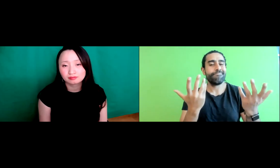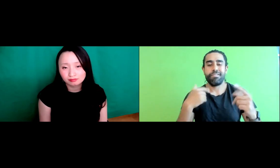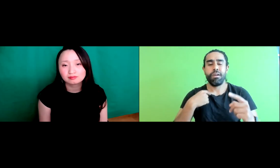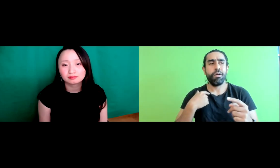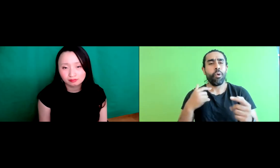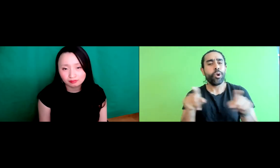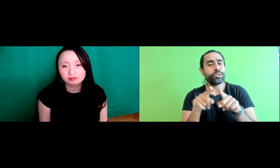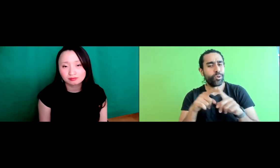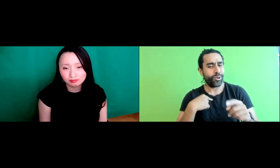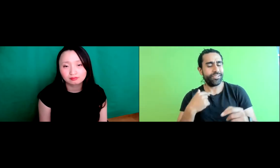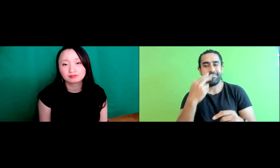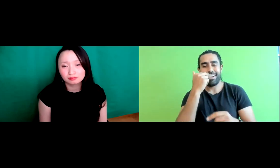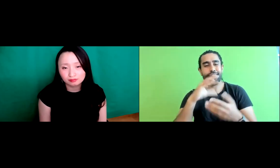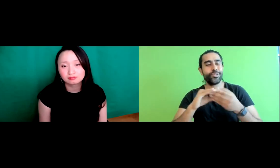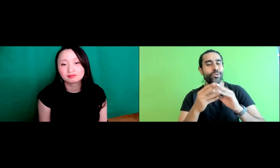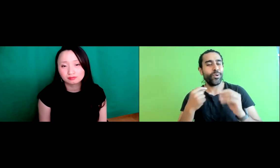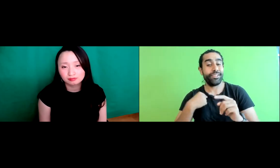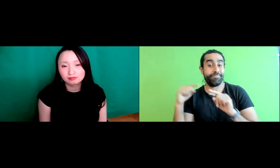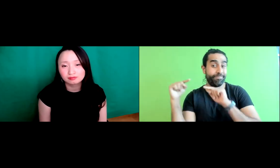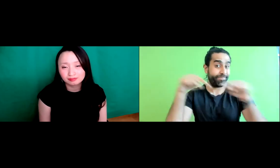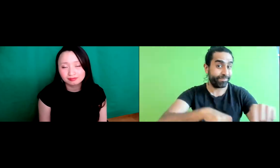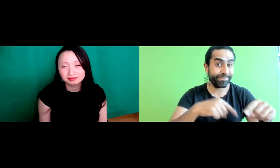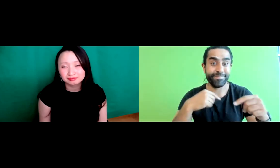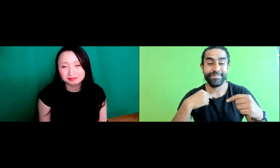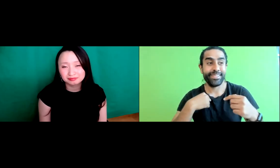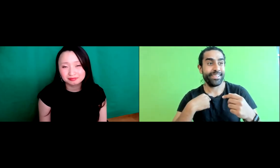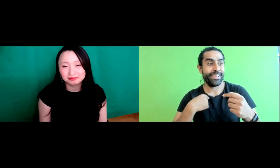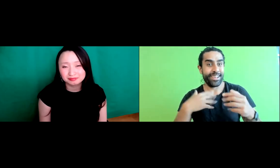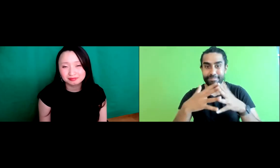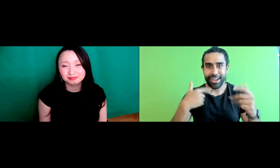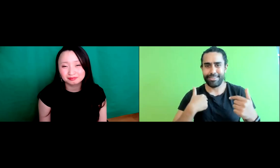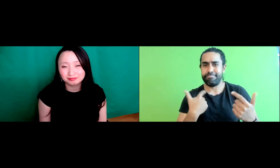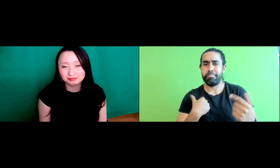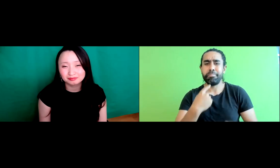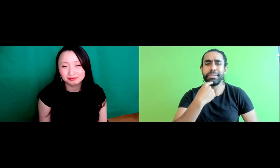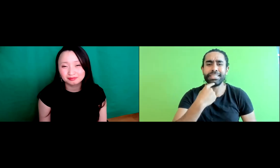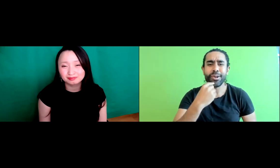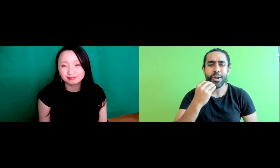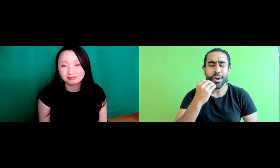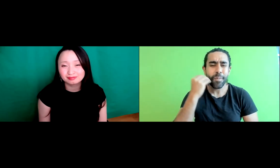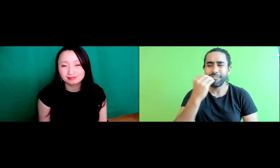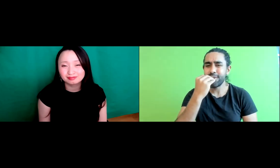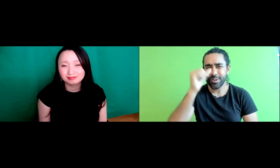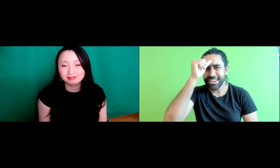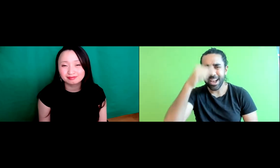parts of Asia, and also a funny story you know when I came here to America.